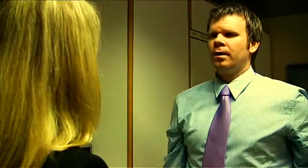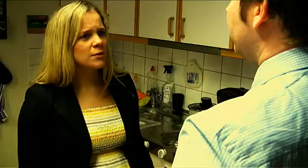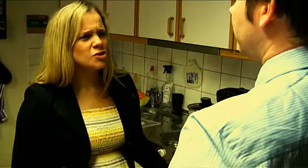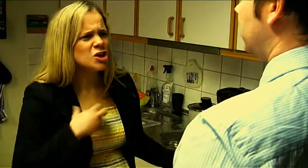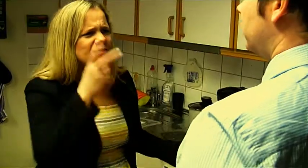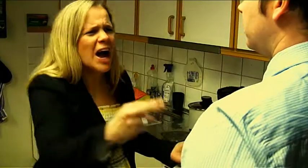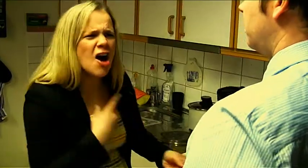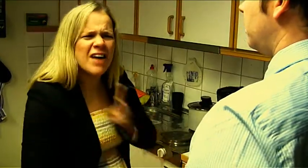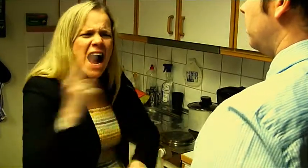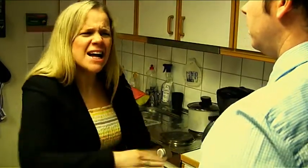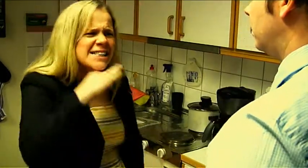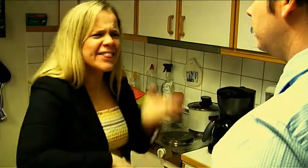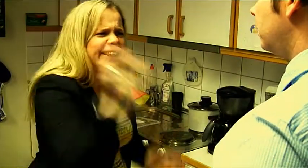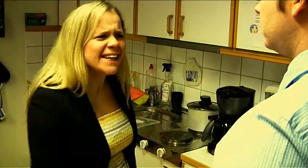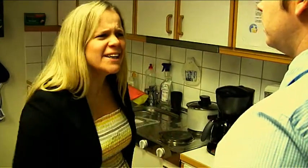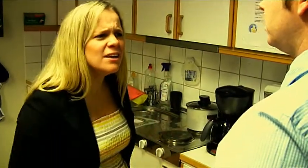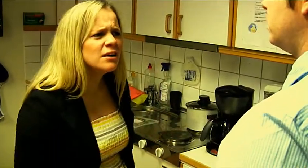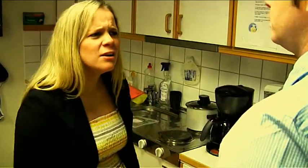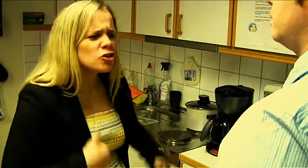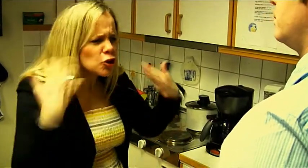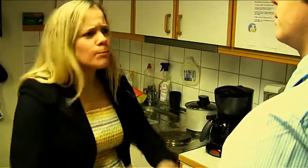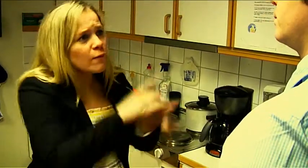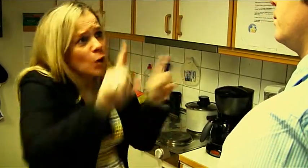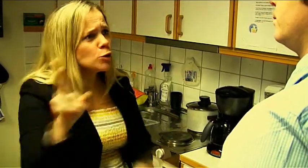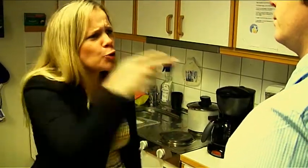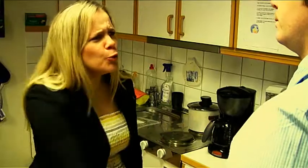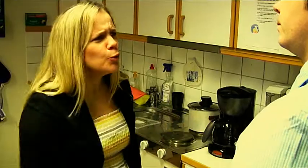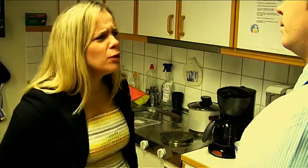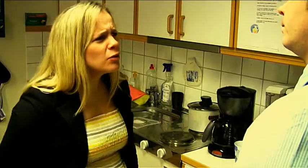I swear that I'm even more fed up than you. I am fed up with people like you!